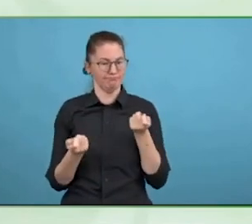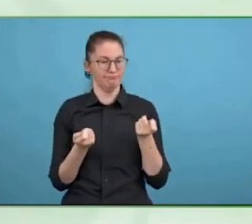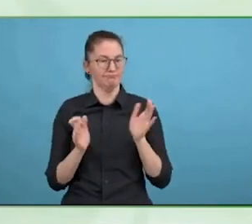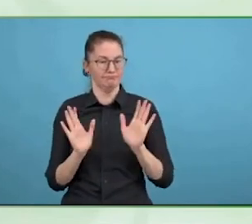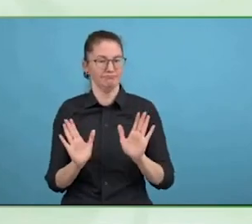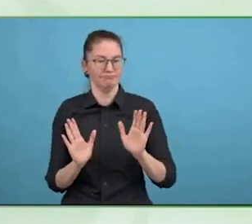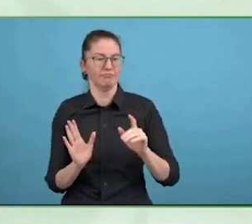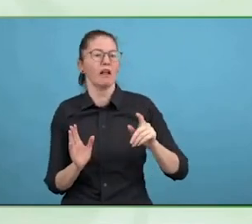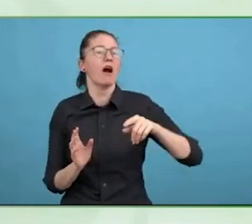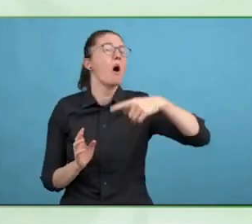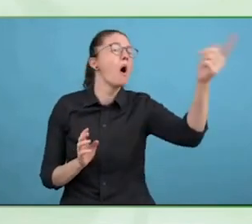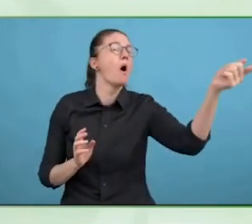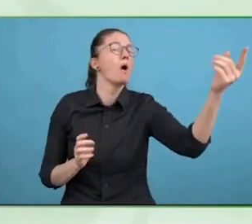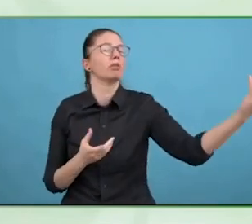Are there instruments available?